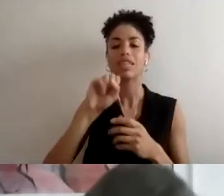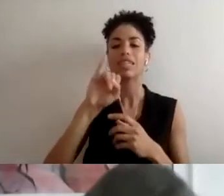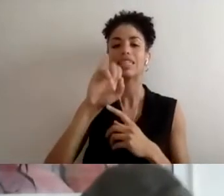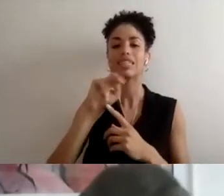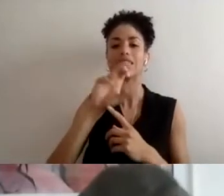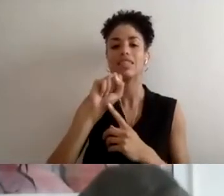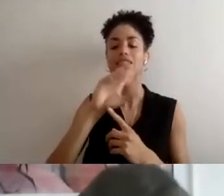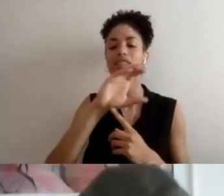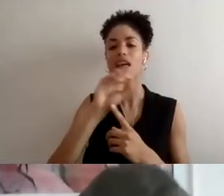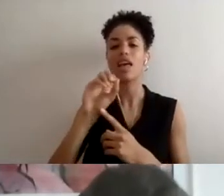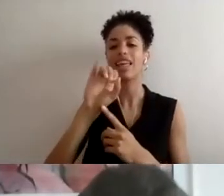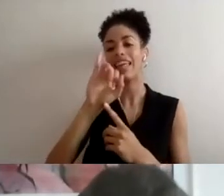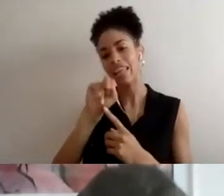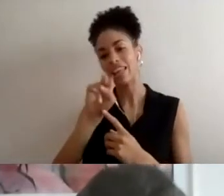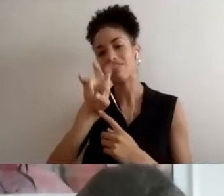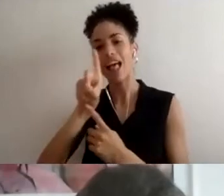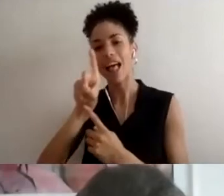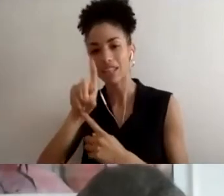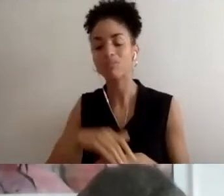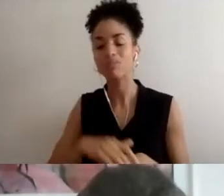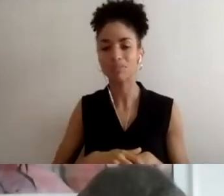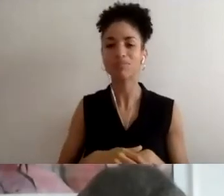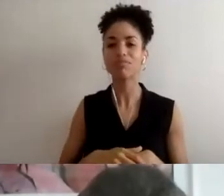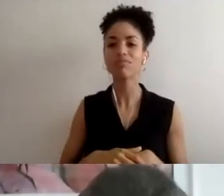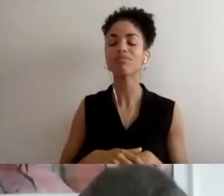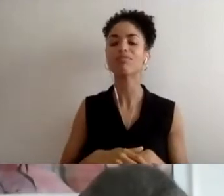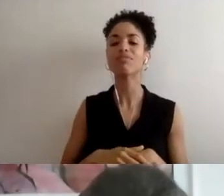disability justice of that they've written up. So there's so much